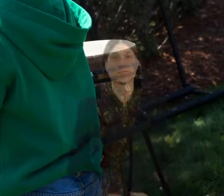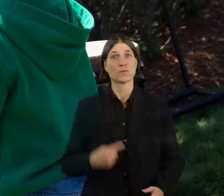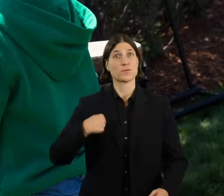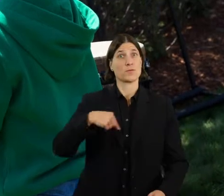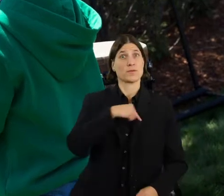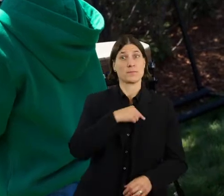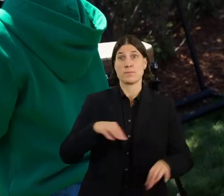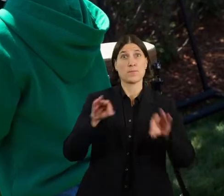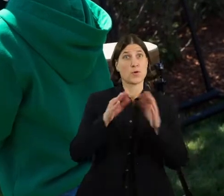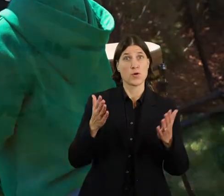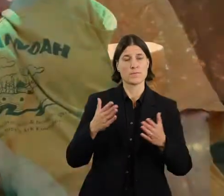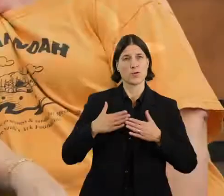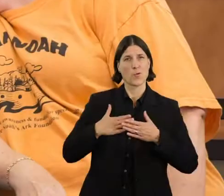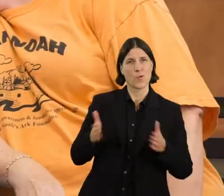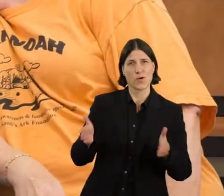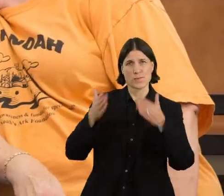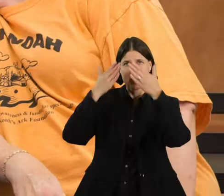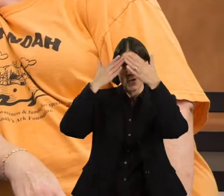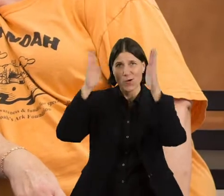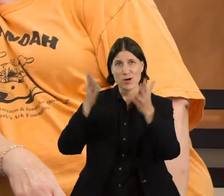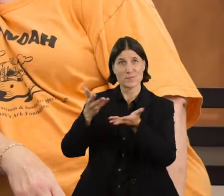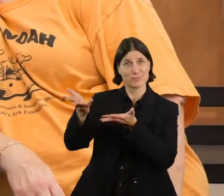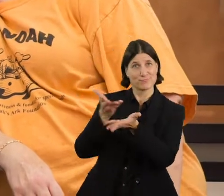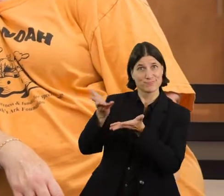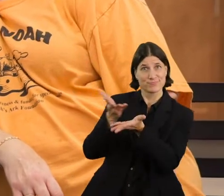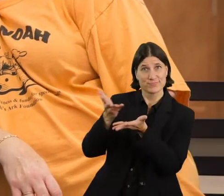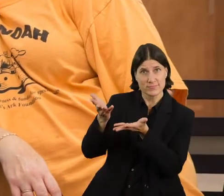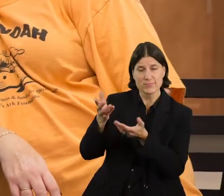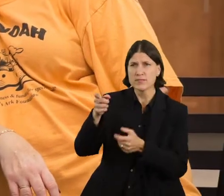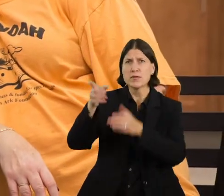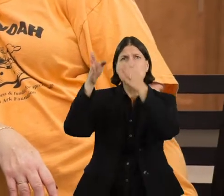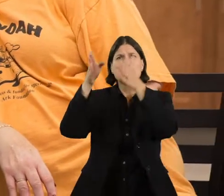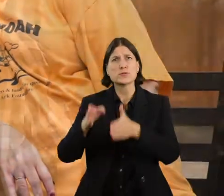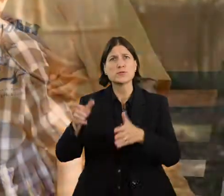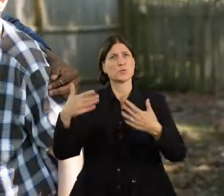We work to understand with both an open heart and an open mind.